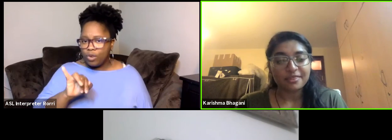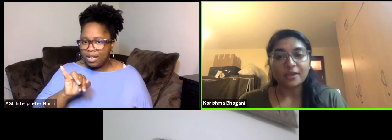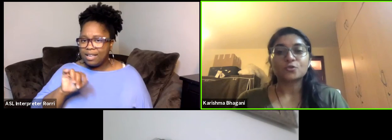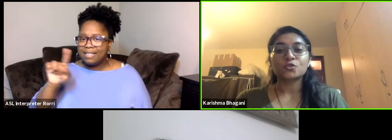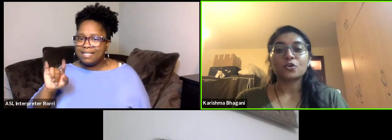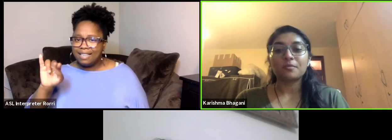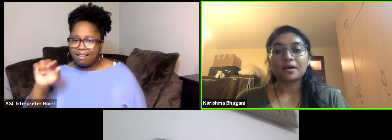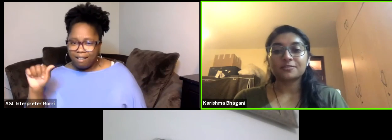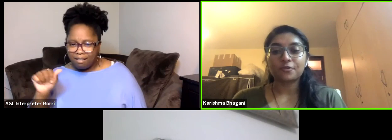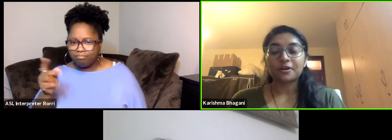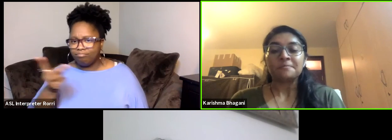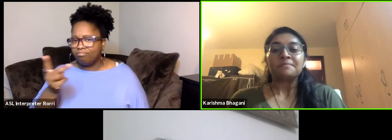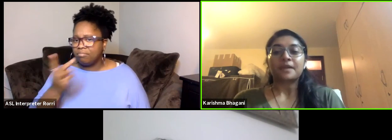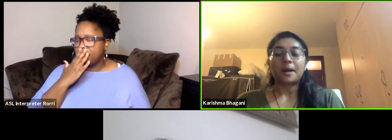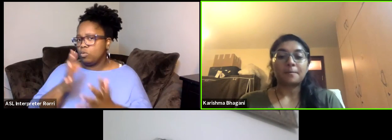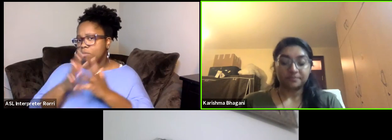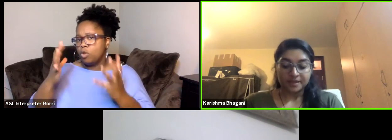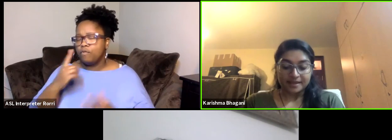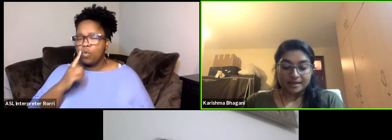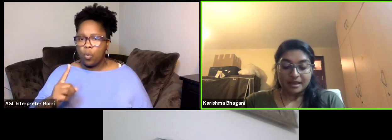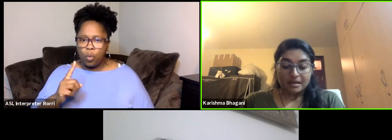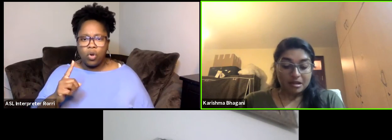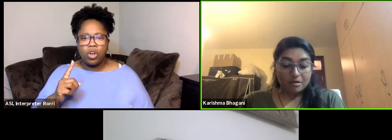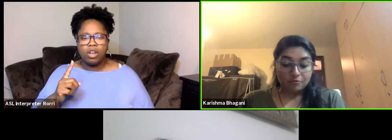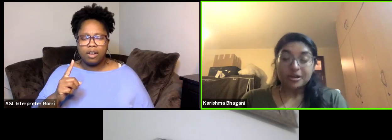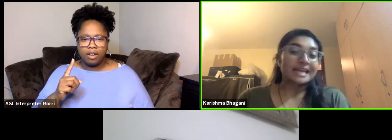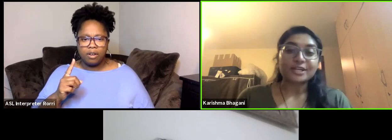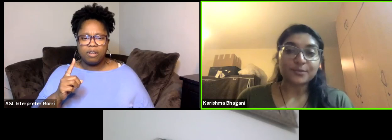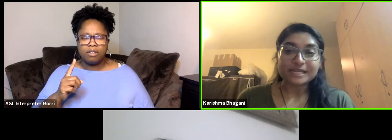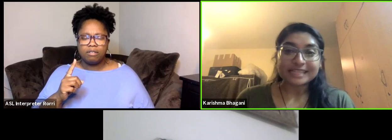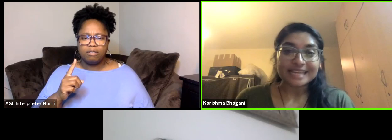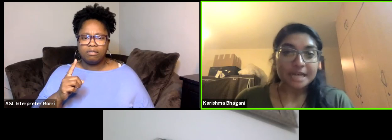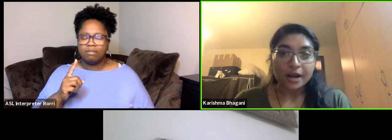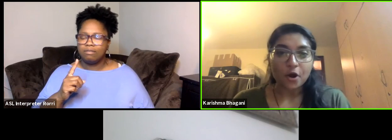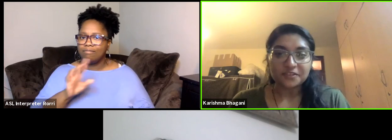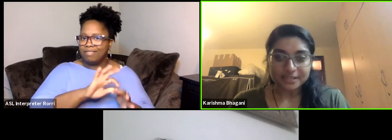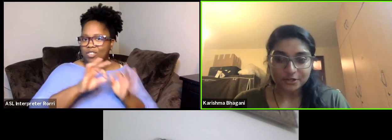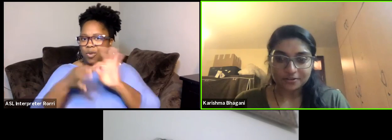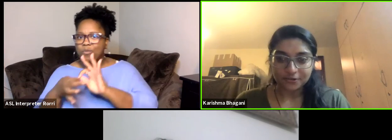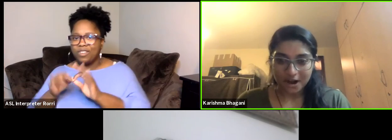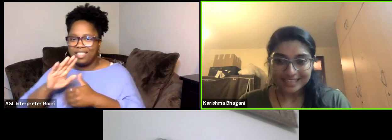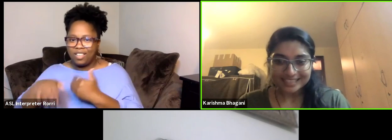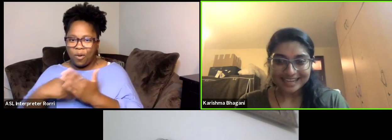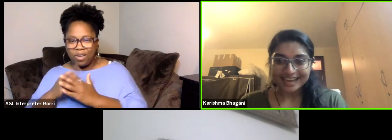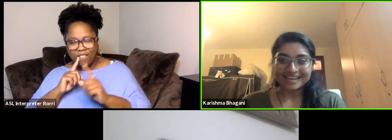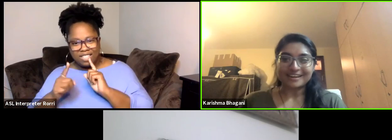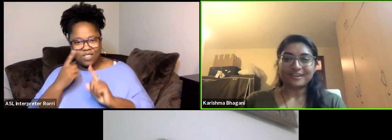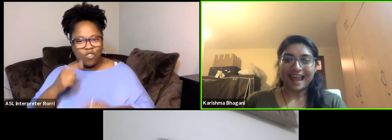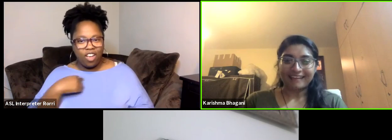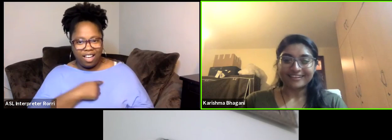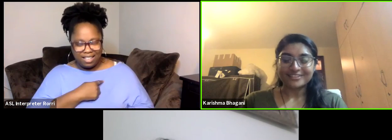thank you so much for re-interpreting the entire conversation for us in a different language.